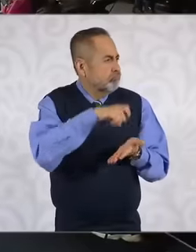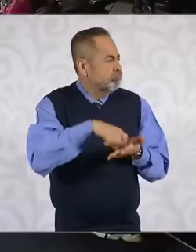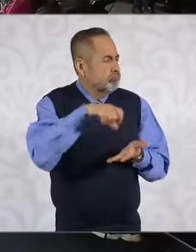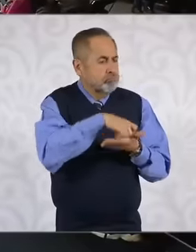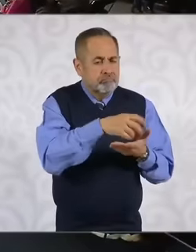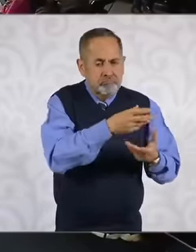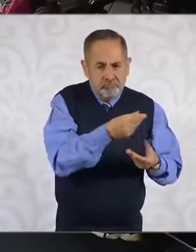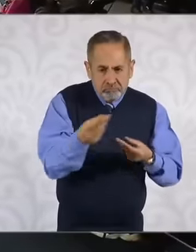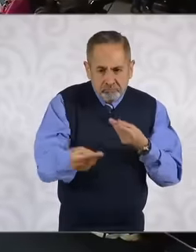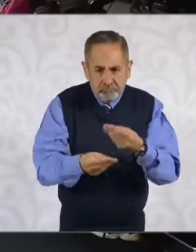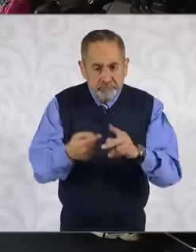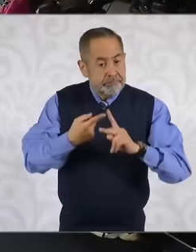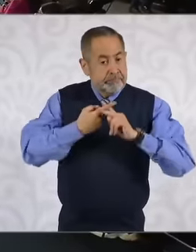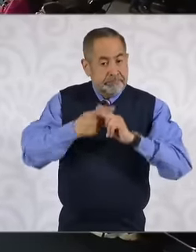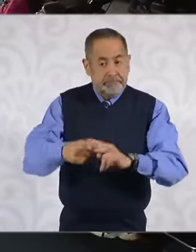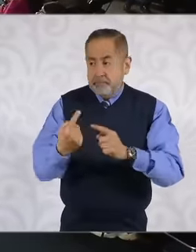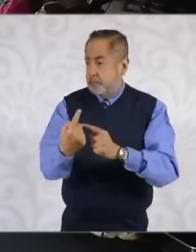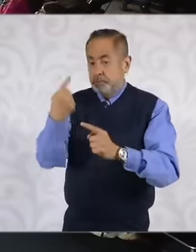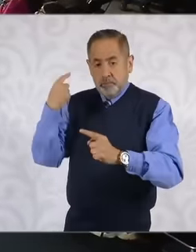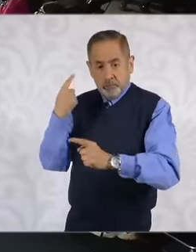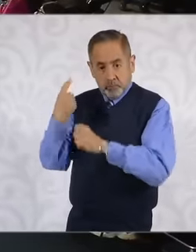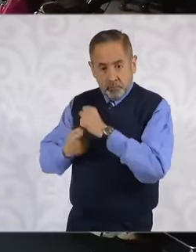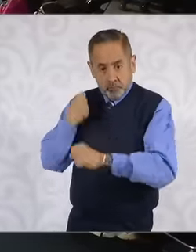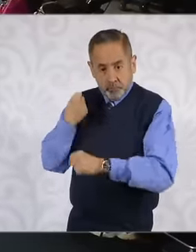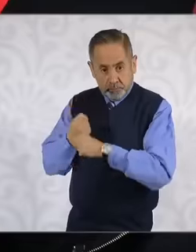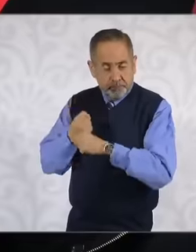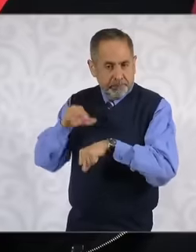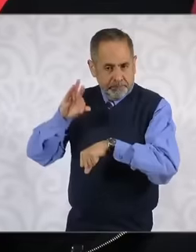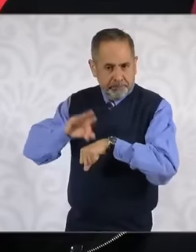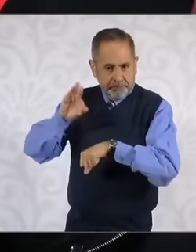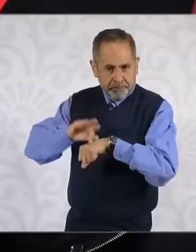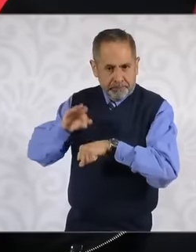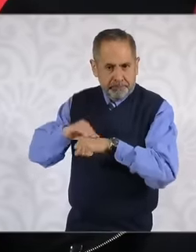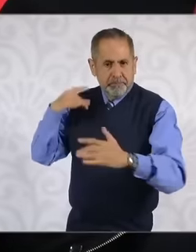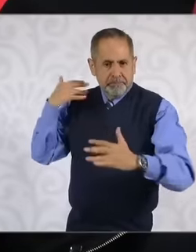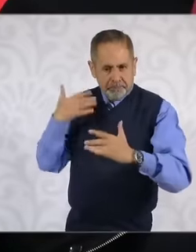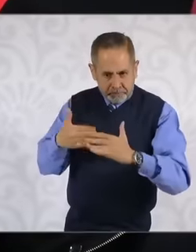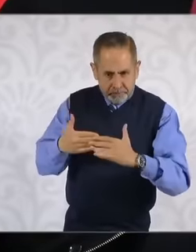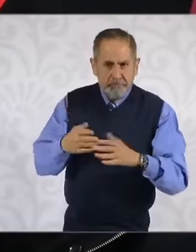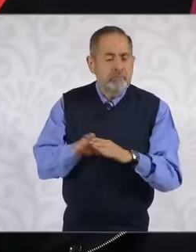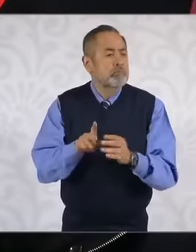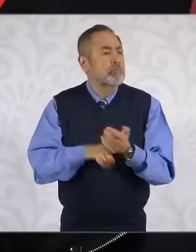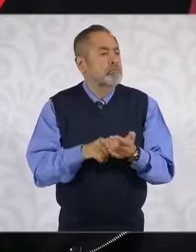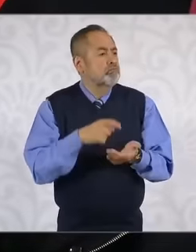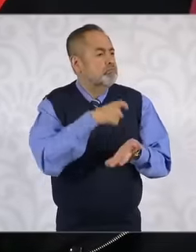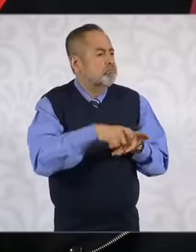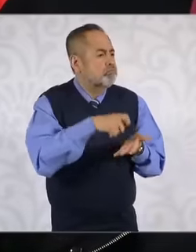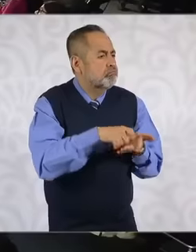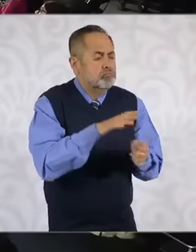put in place. in operation the megafarma eh what is it is done but I believe that a very important part